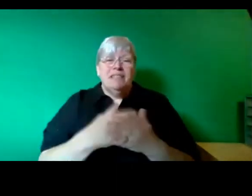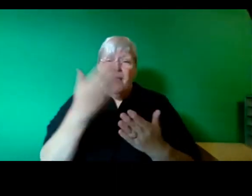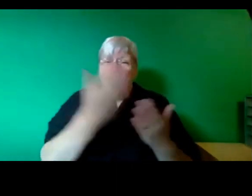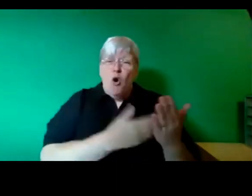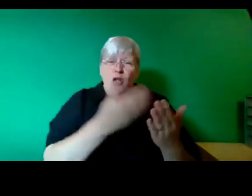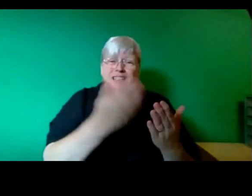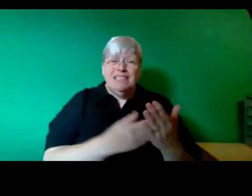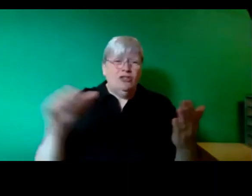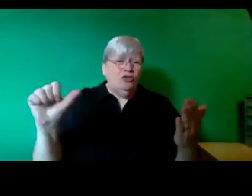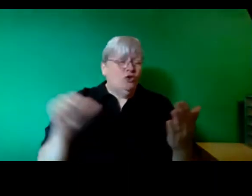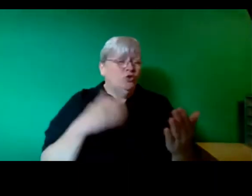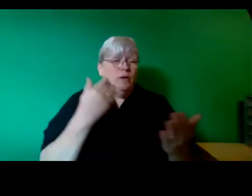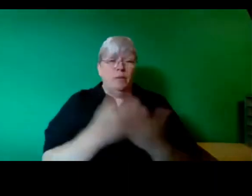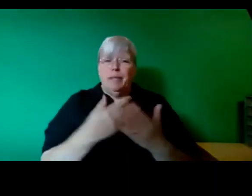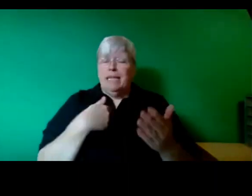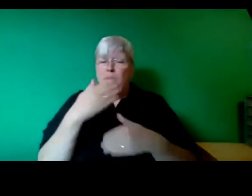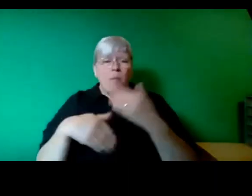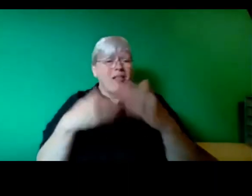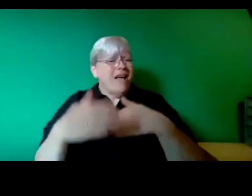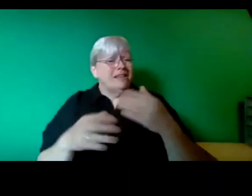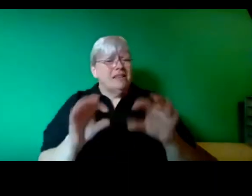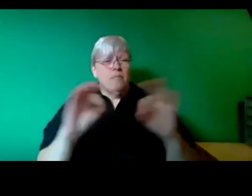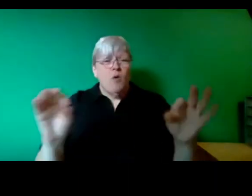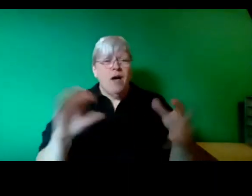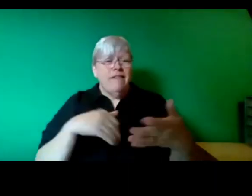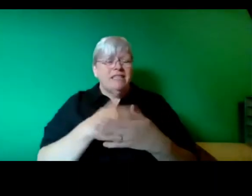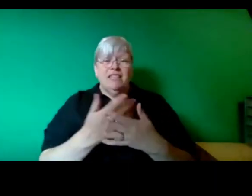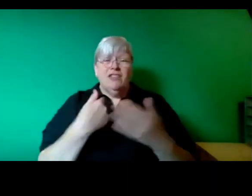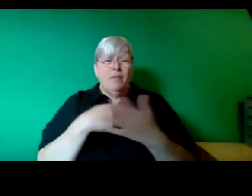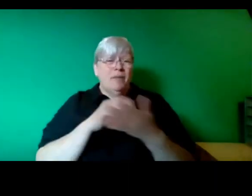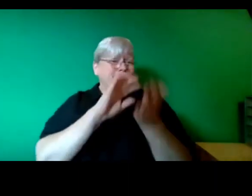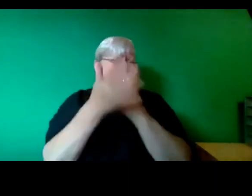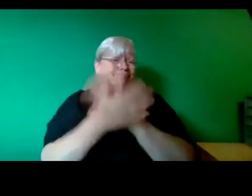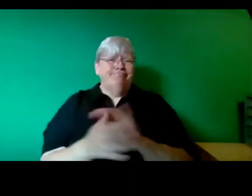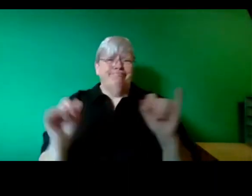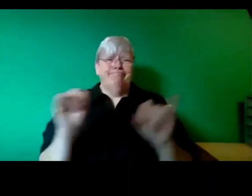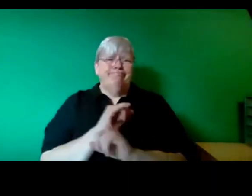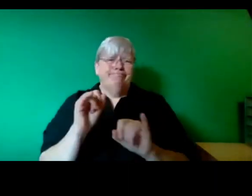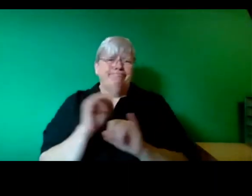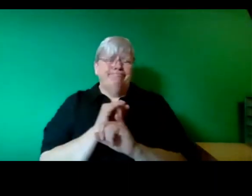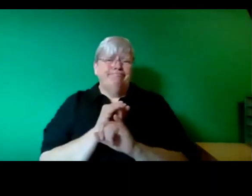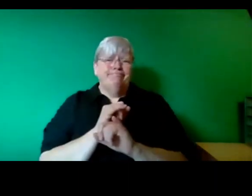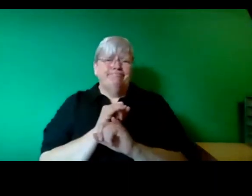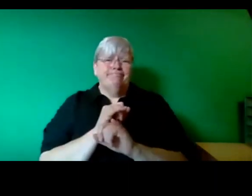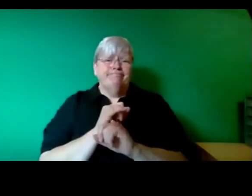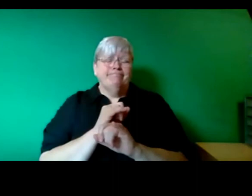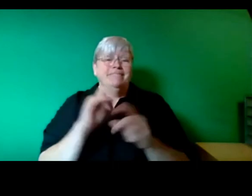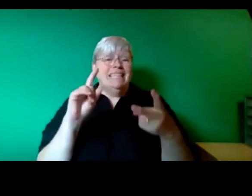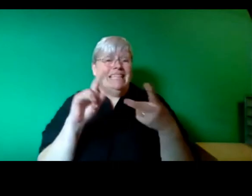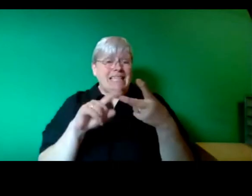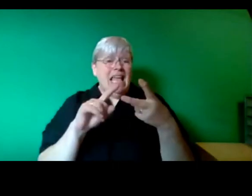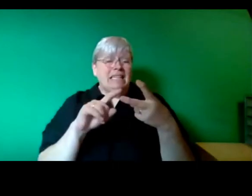sector have been a complete and utter disaster. The second part of the report is to show what